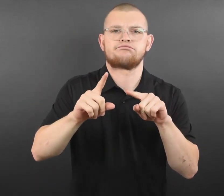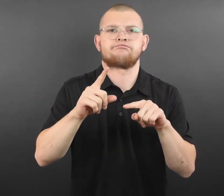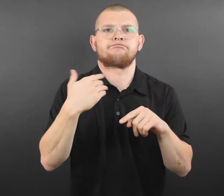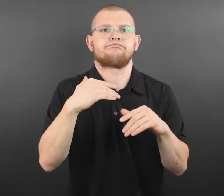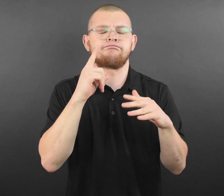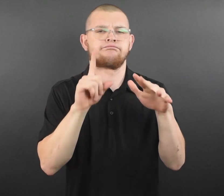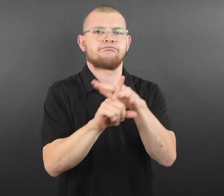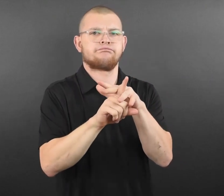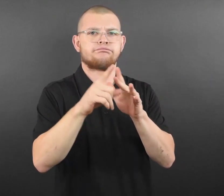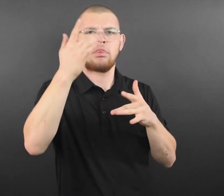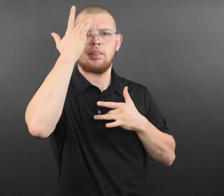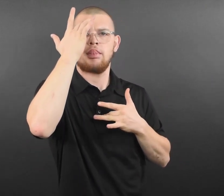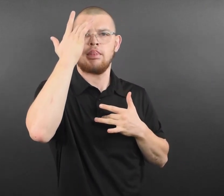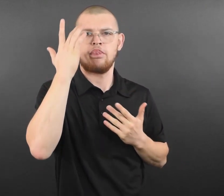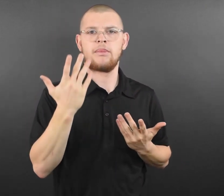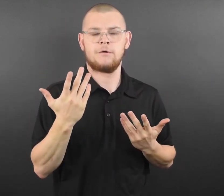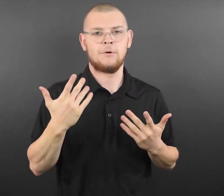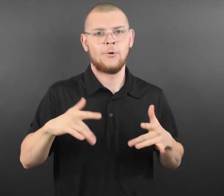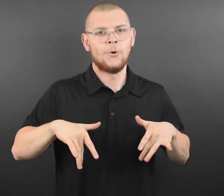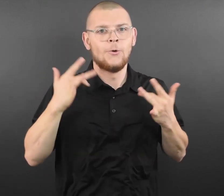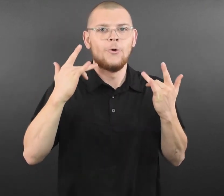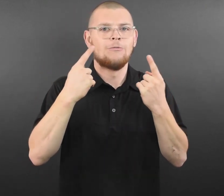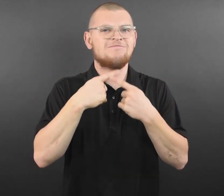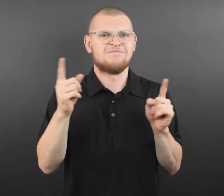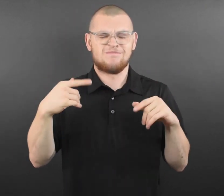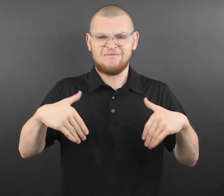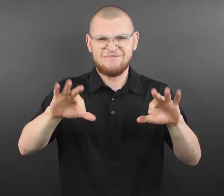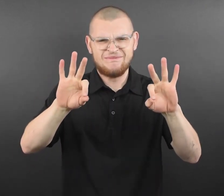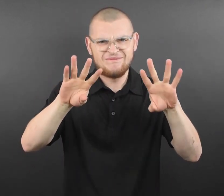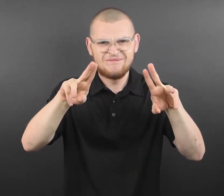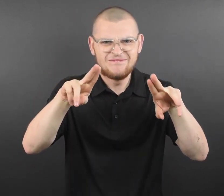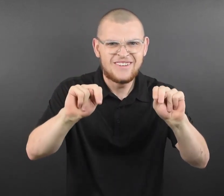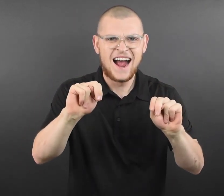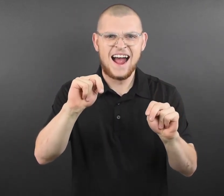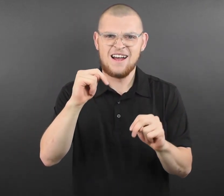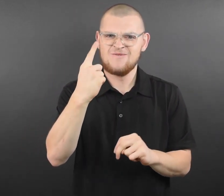We have been consistent in our view that vaccination is unequivocally the most